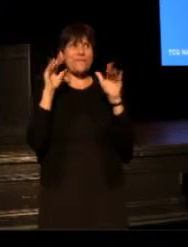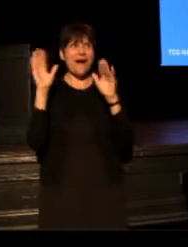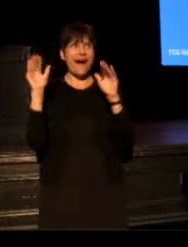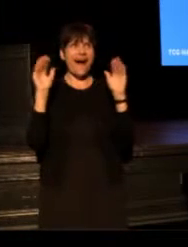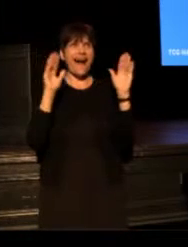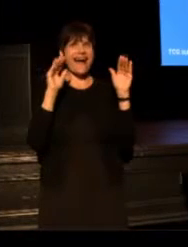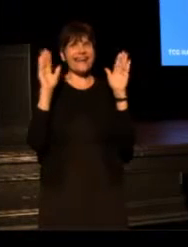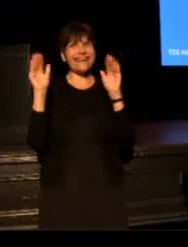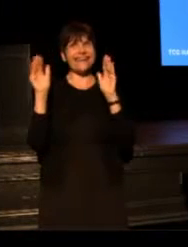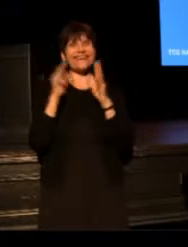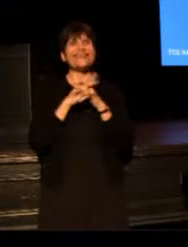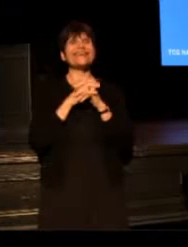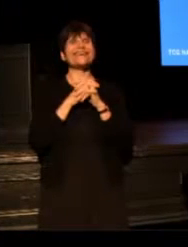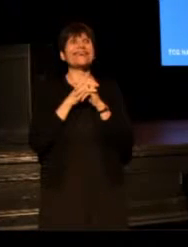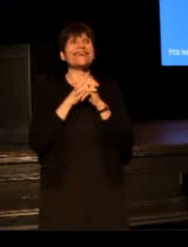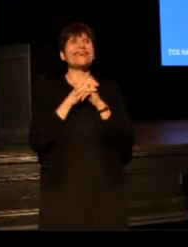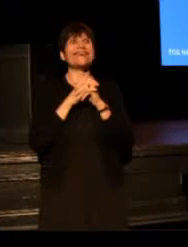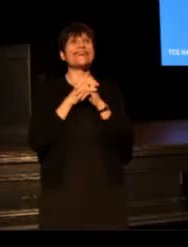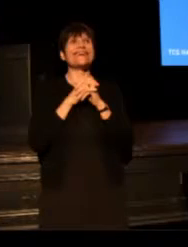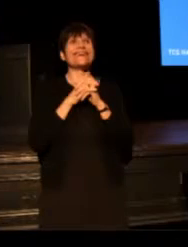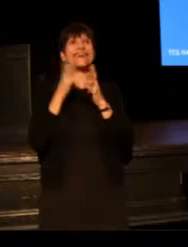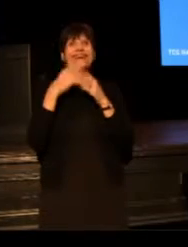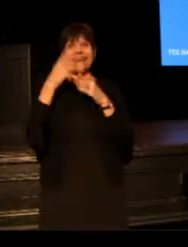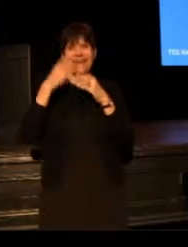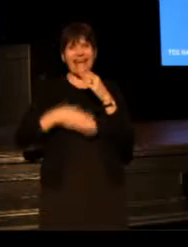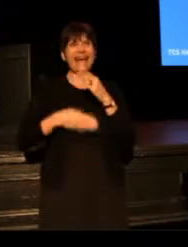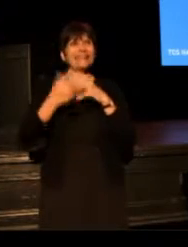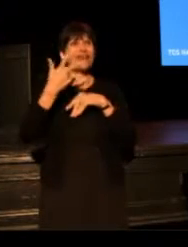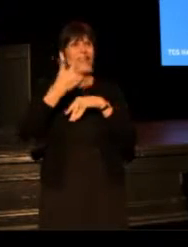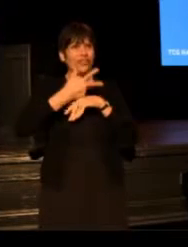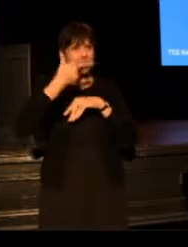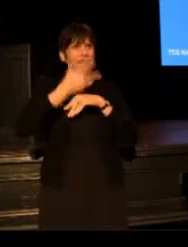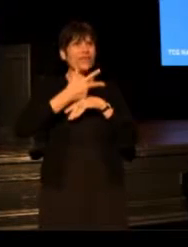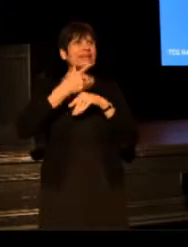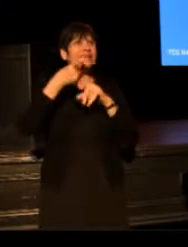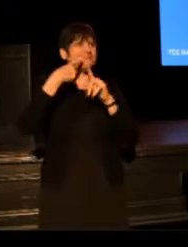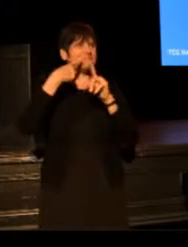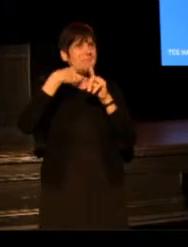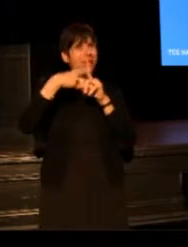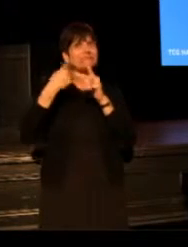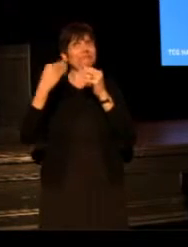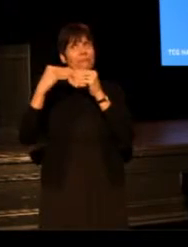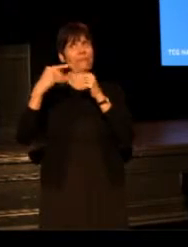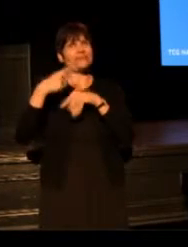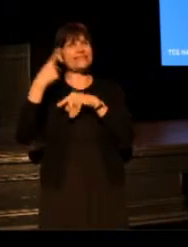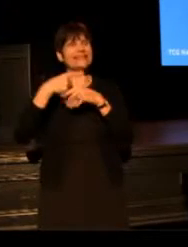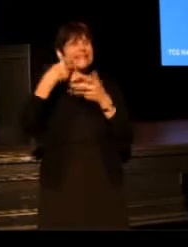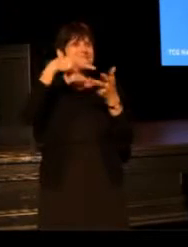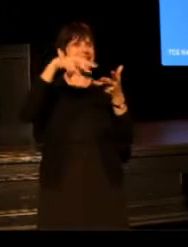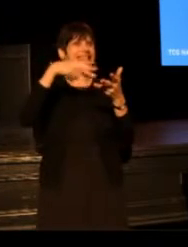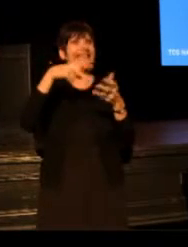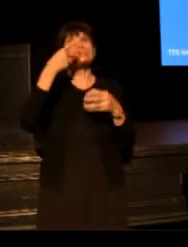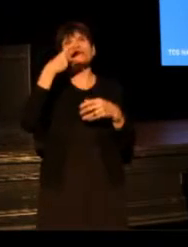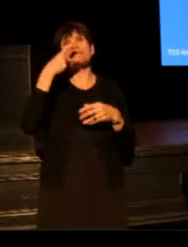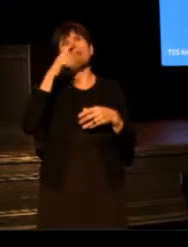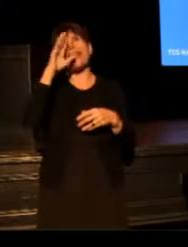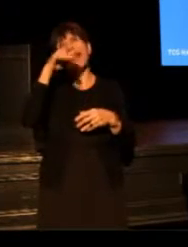We've come to the end of our three plus days together. We've danced with Pink Elephants,